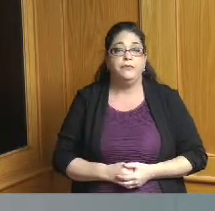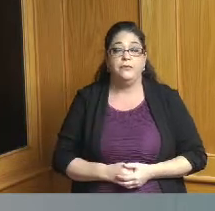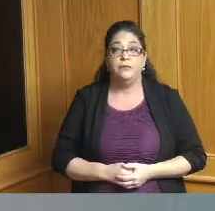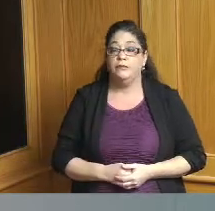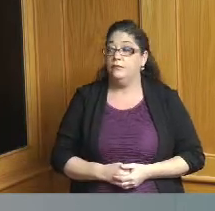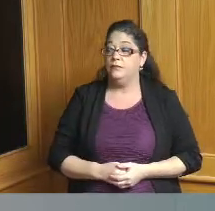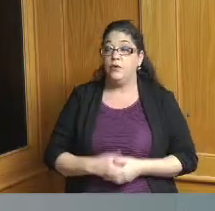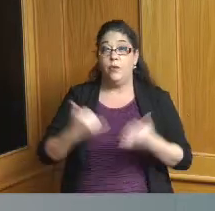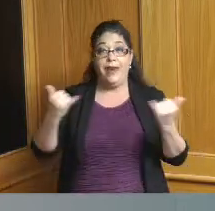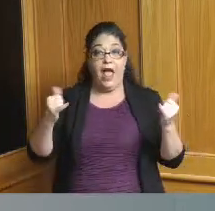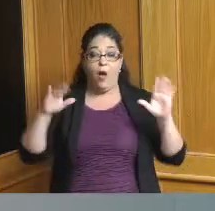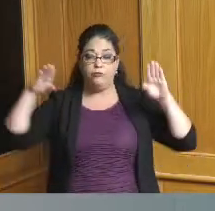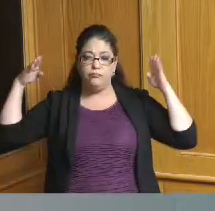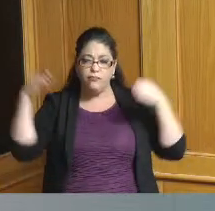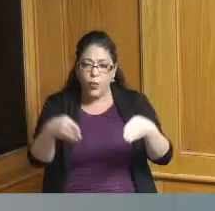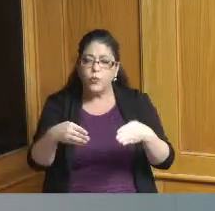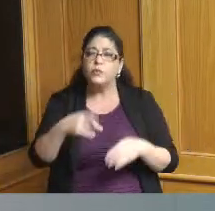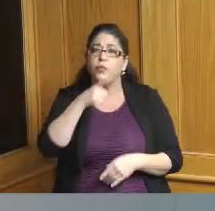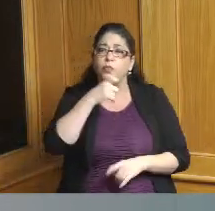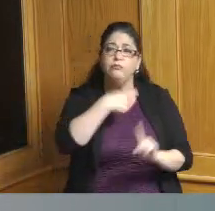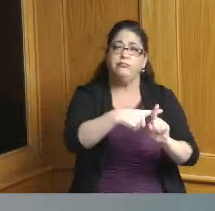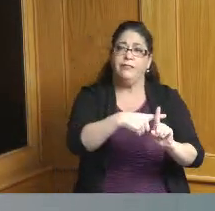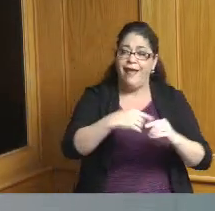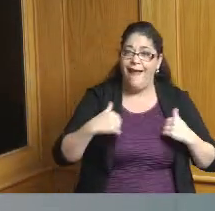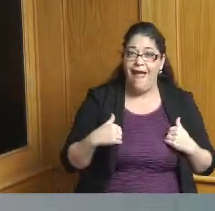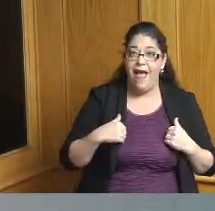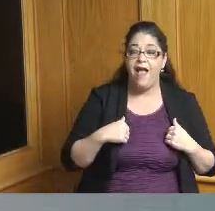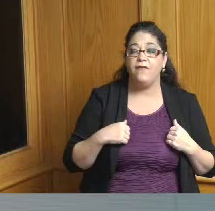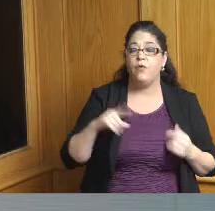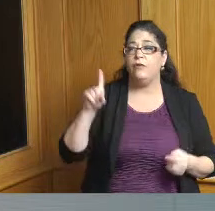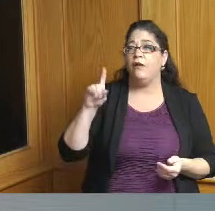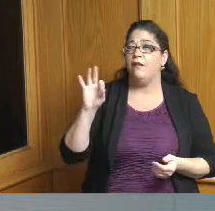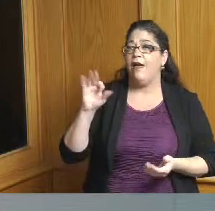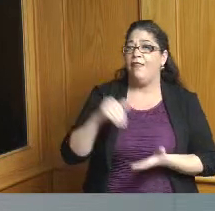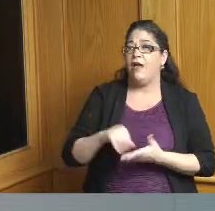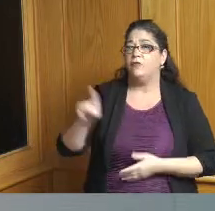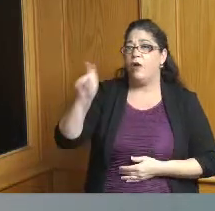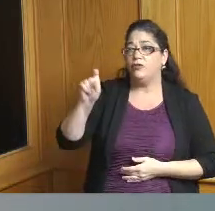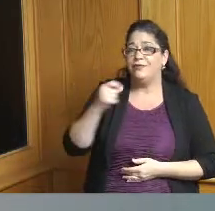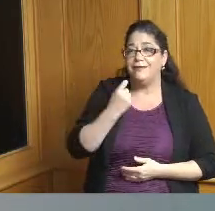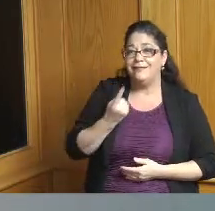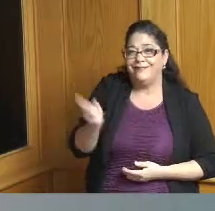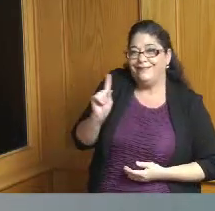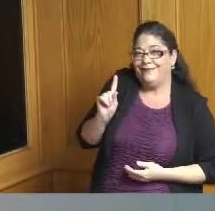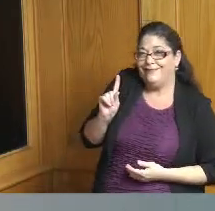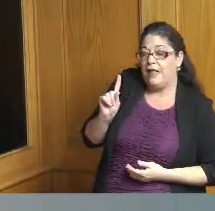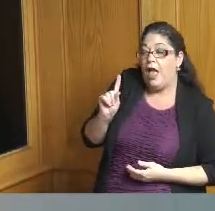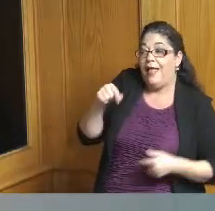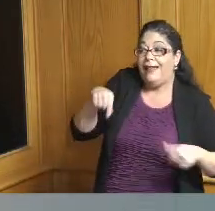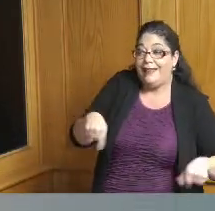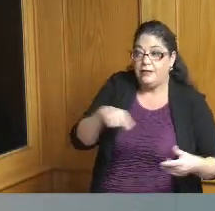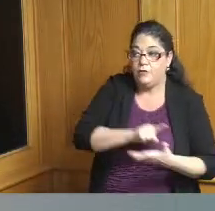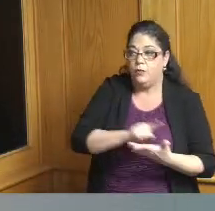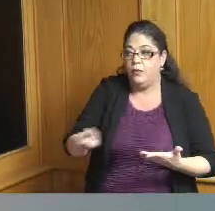Hamilton County just one week ago I reported 9,100 active cases of kova 19 this week I report 8 900.